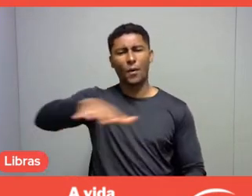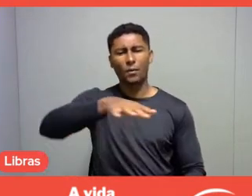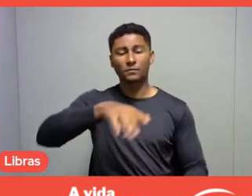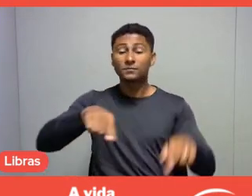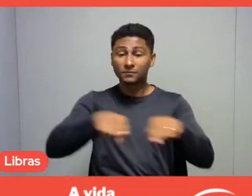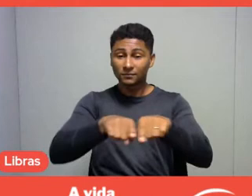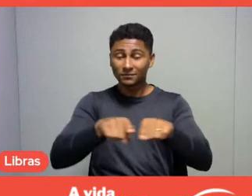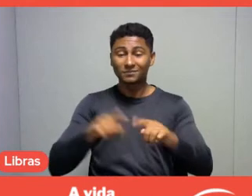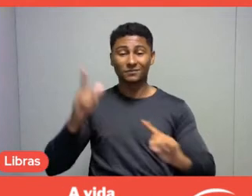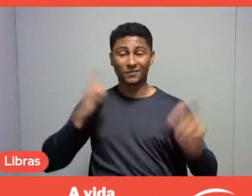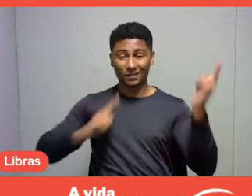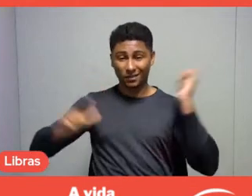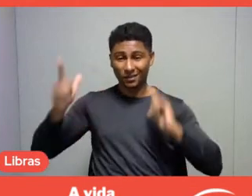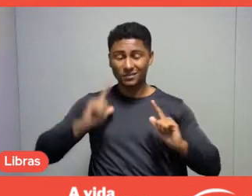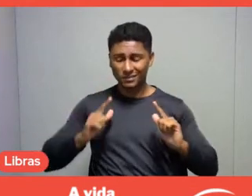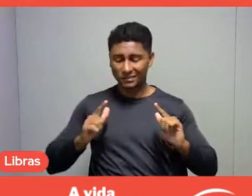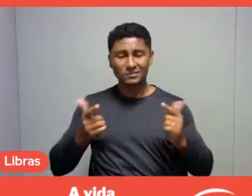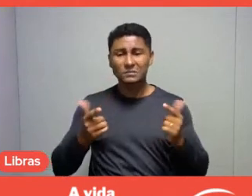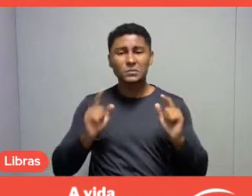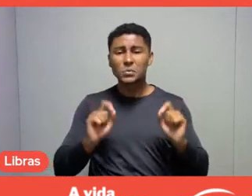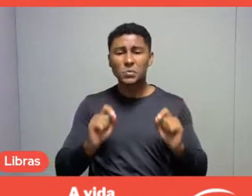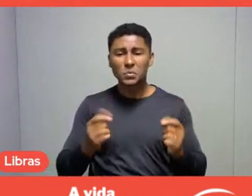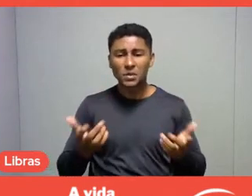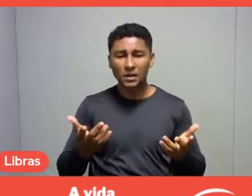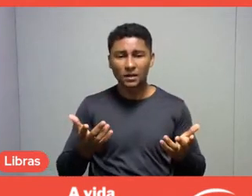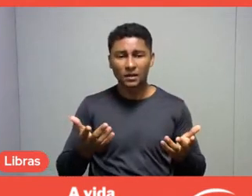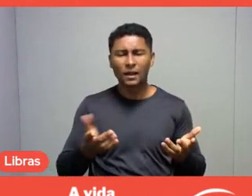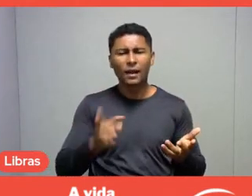to give a new meaning, personally and culturally,